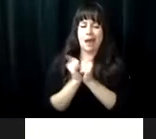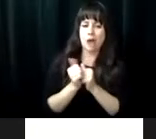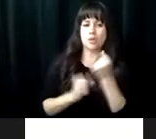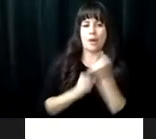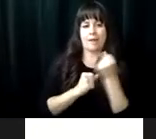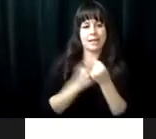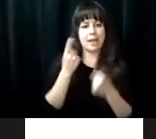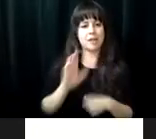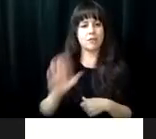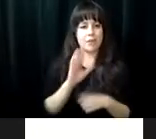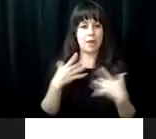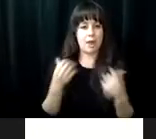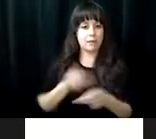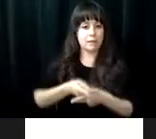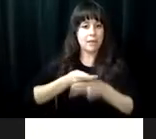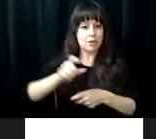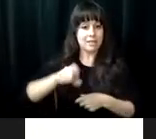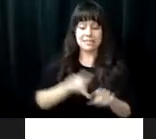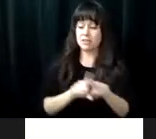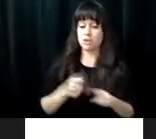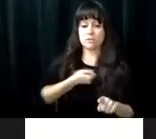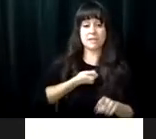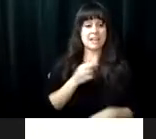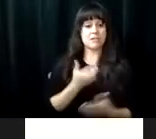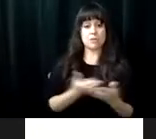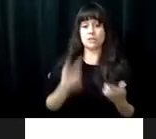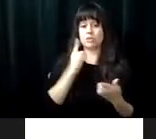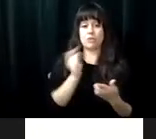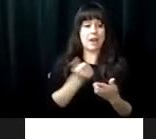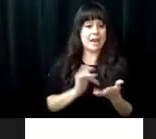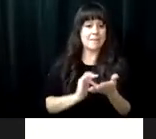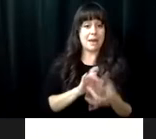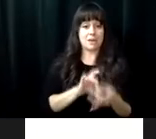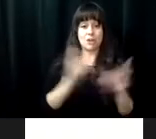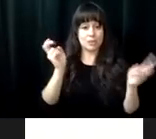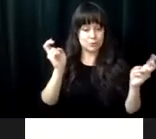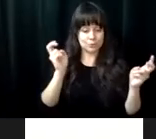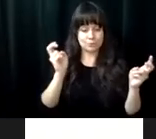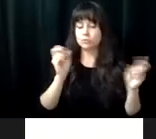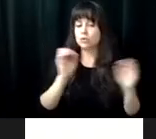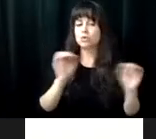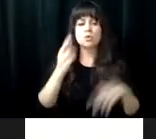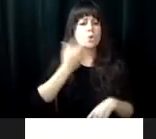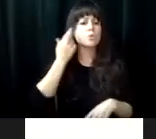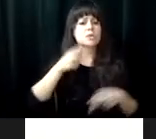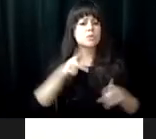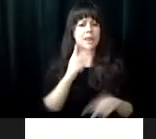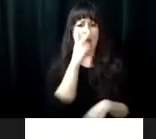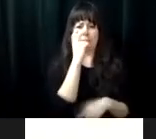healthcare benefits, teaching them how to advocate for their healthcare needs, and I am also available as a resource on any medical related